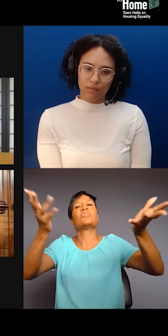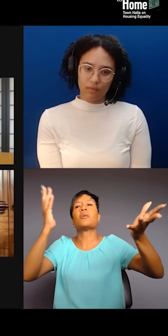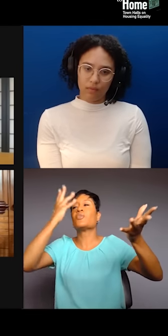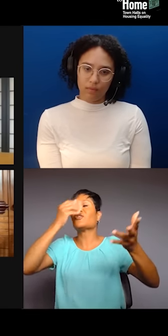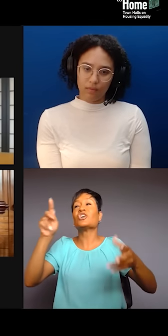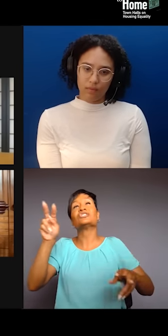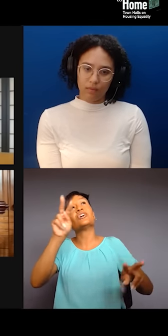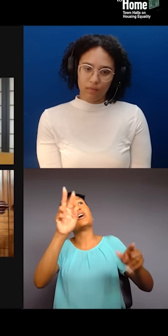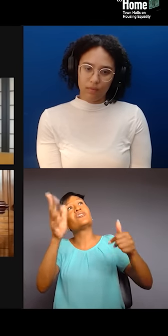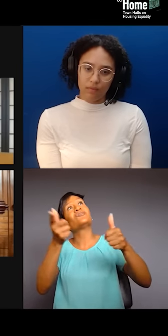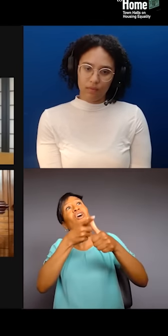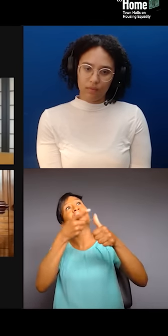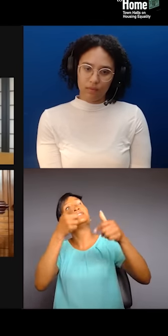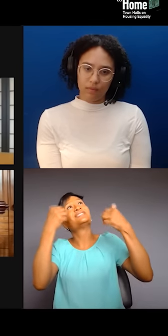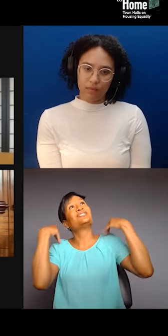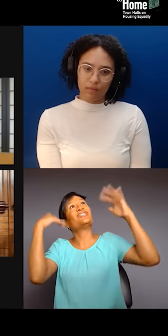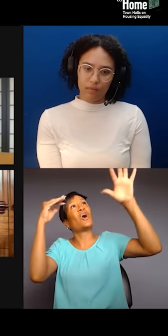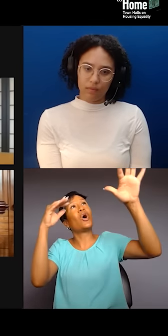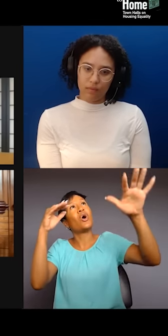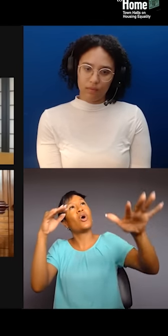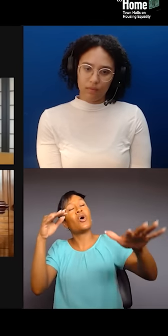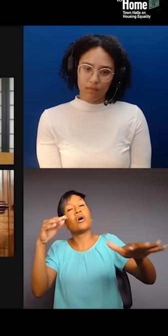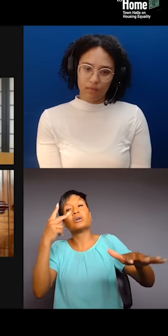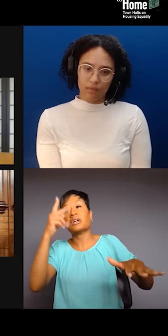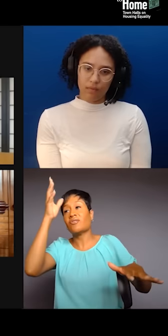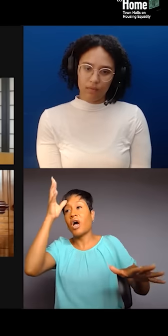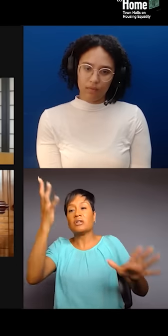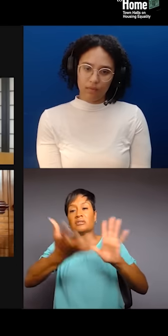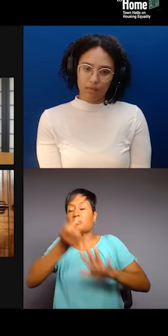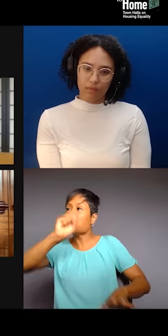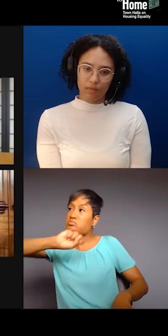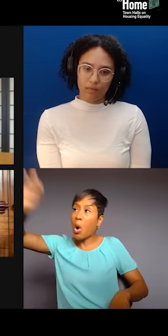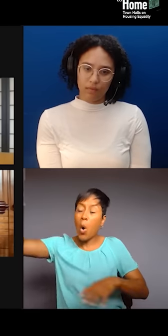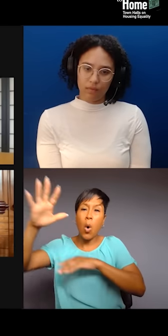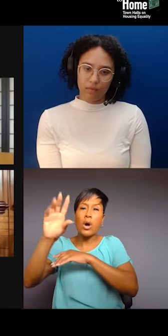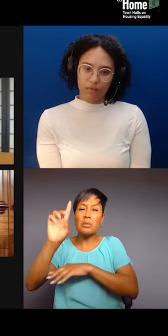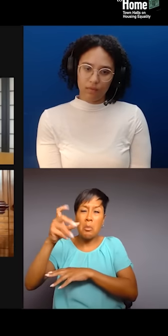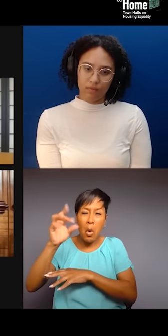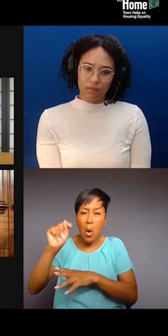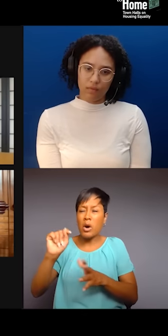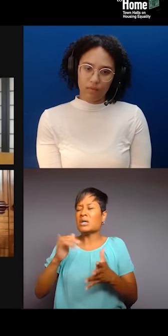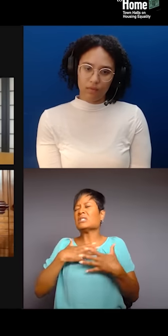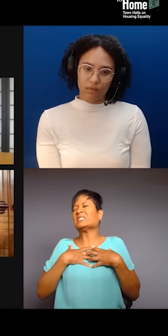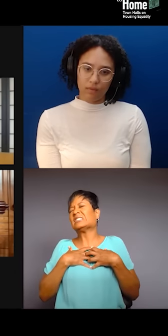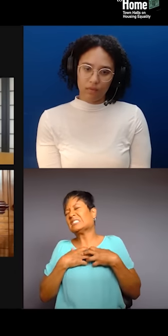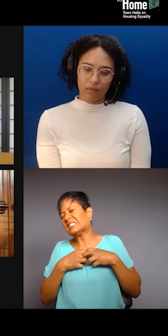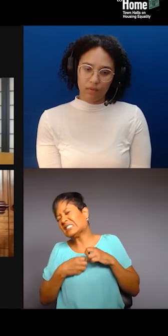with seeing their father deported, and the tiredness that comes with walking from Mexico to New York City,